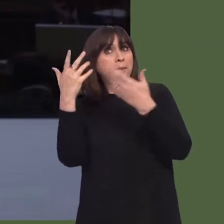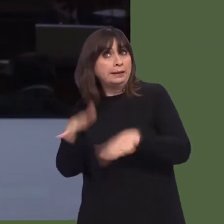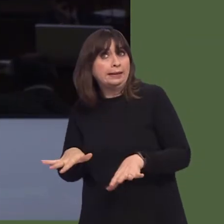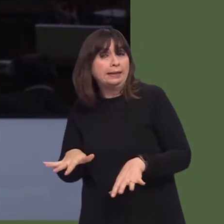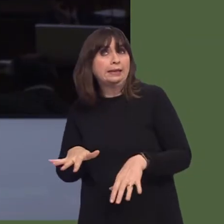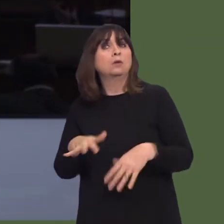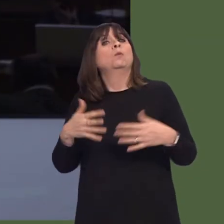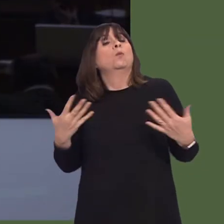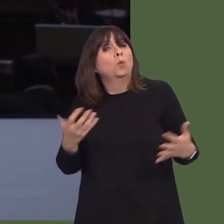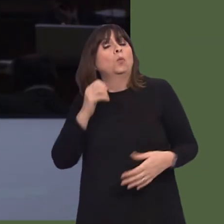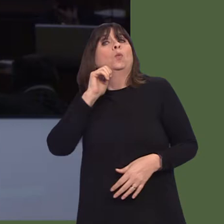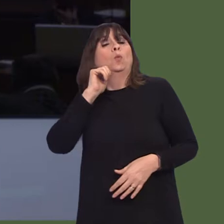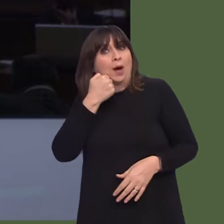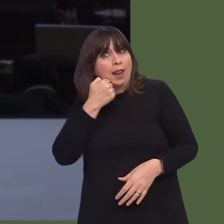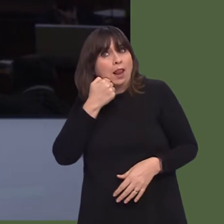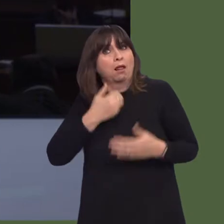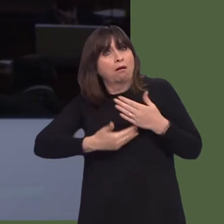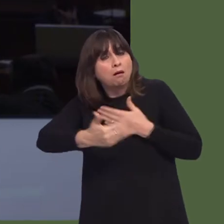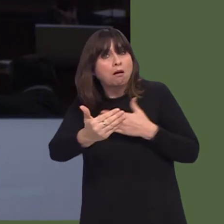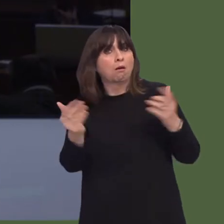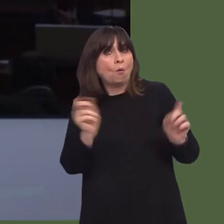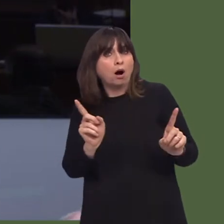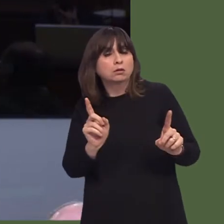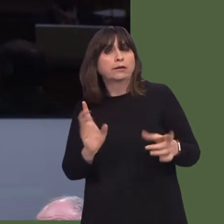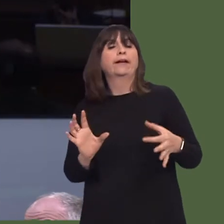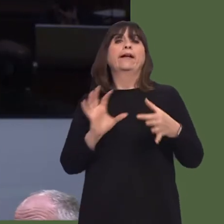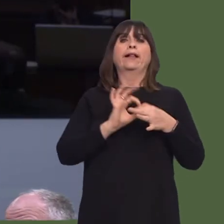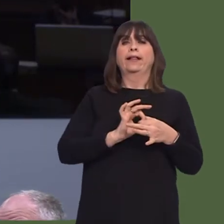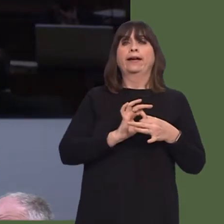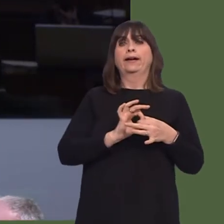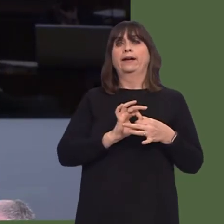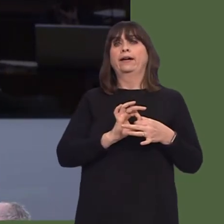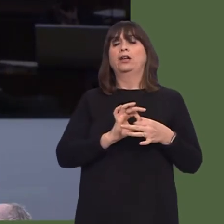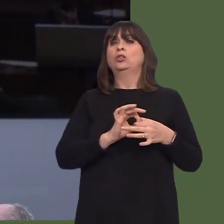valuable resources and to find a more sustainable solution to the problem the health board is currently facing?